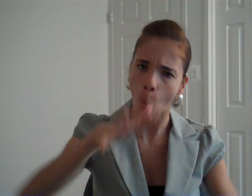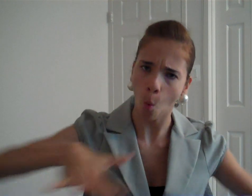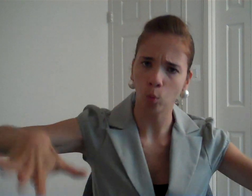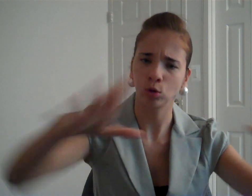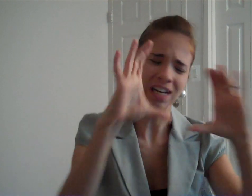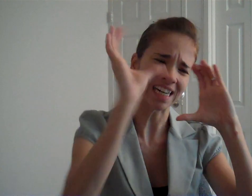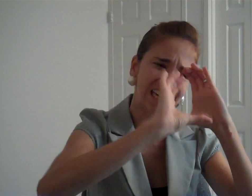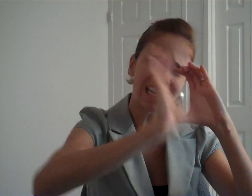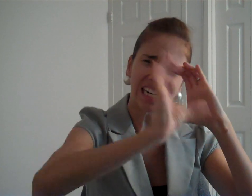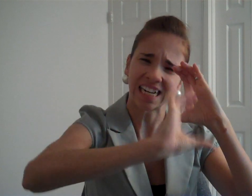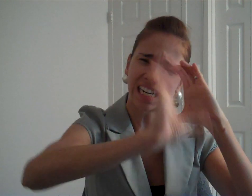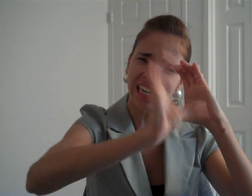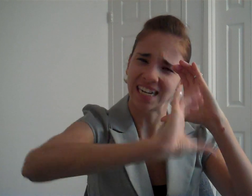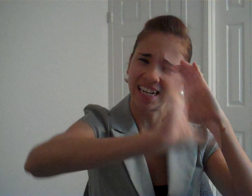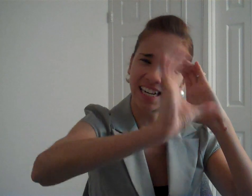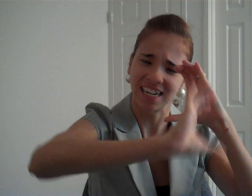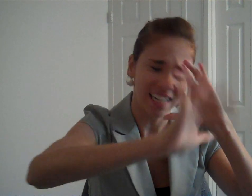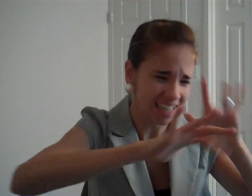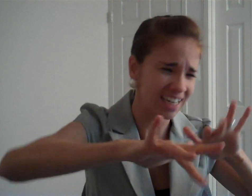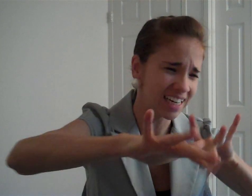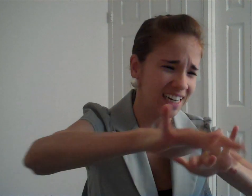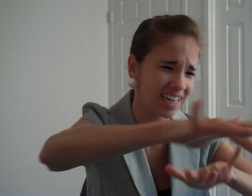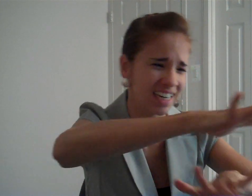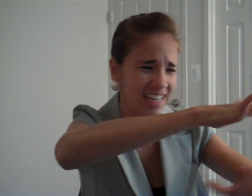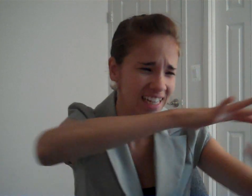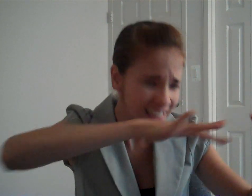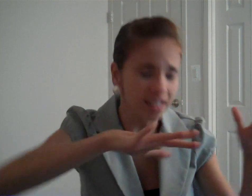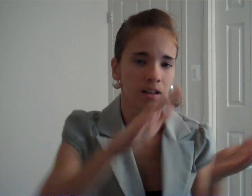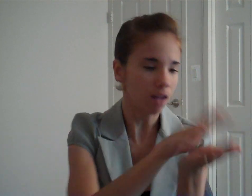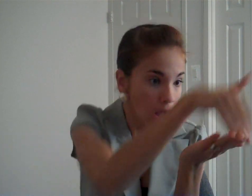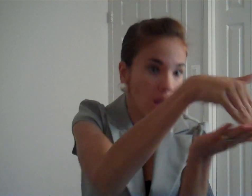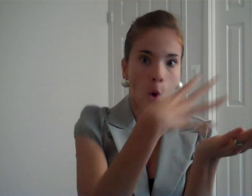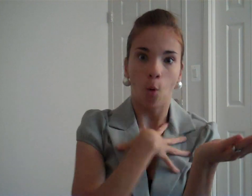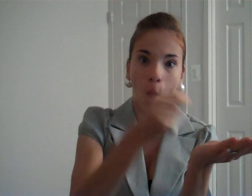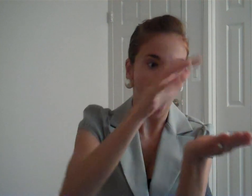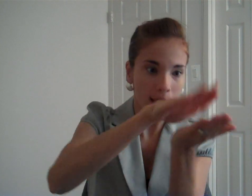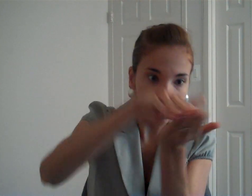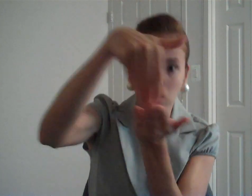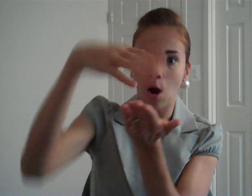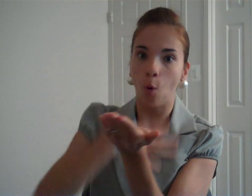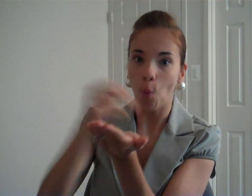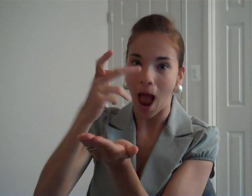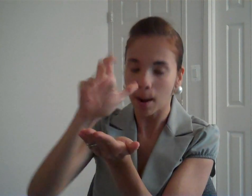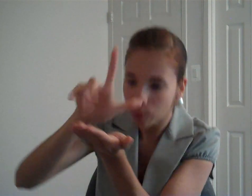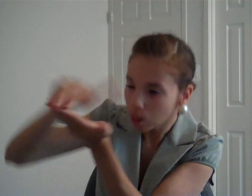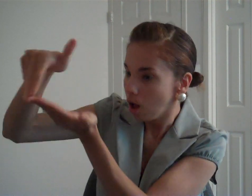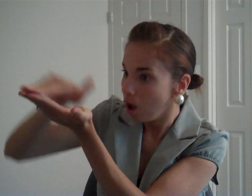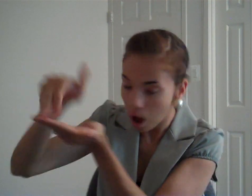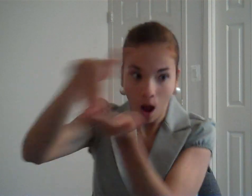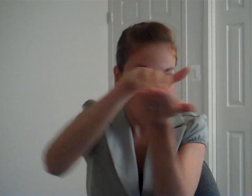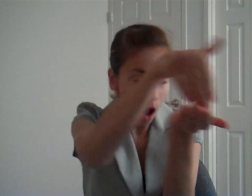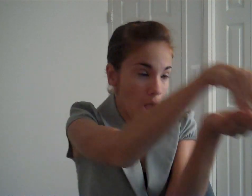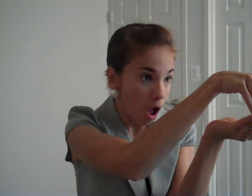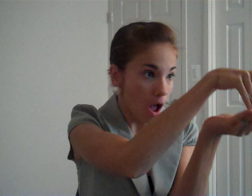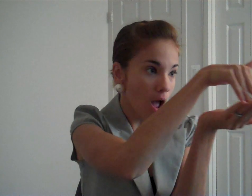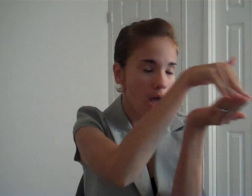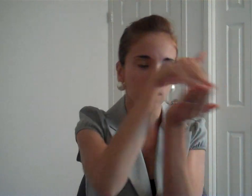they search long and hard only to find a certain number of pearls, mostly white.